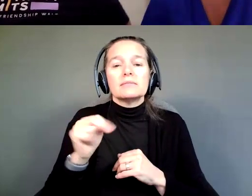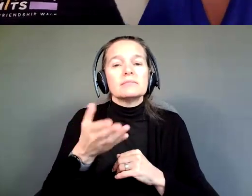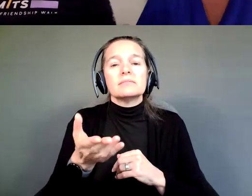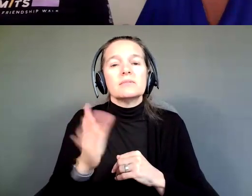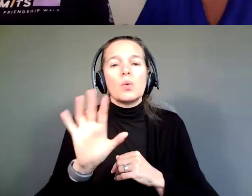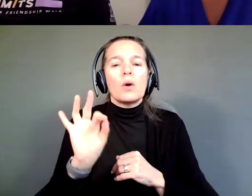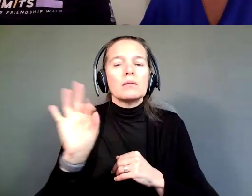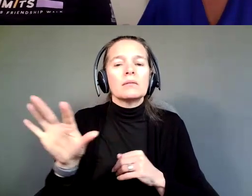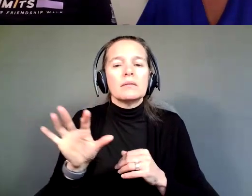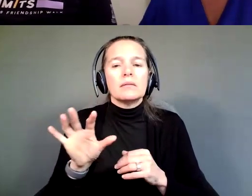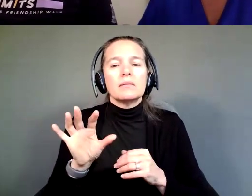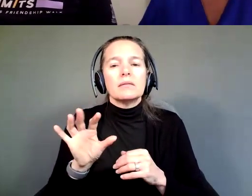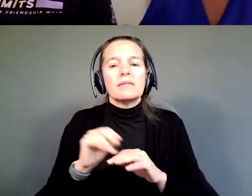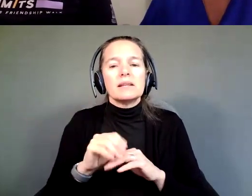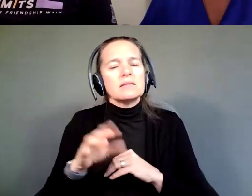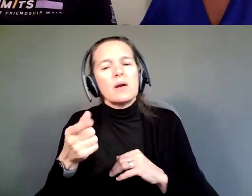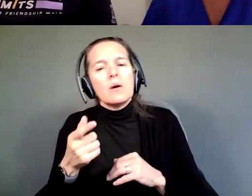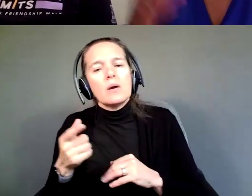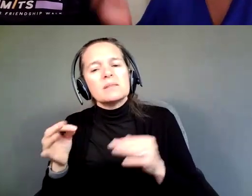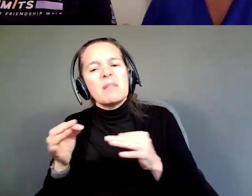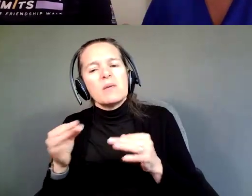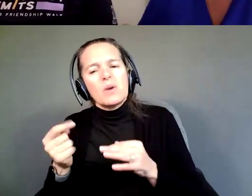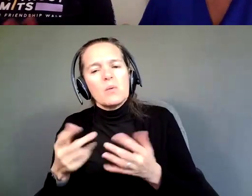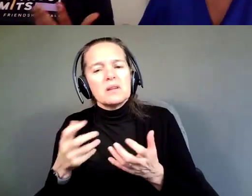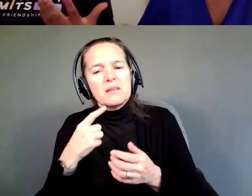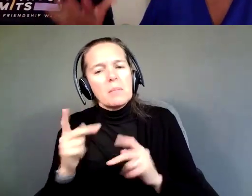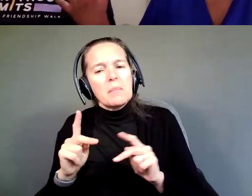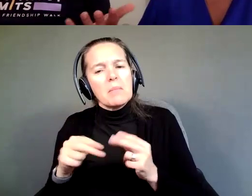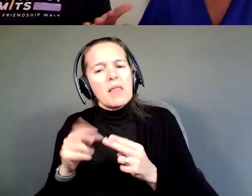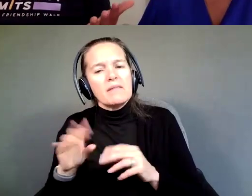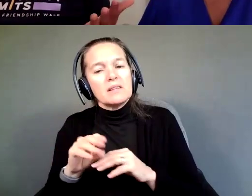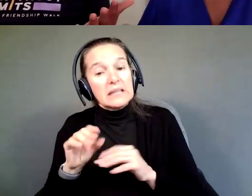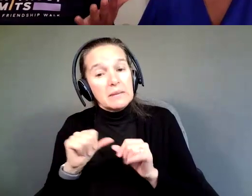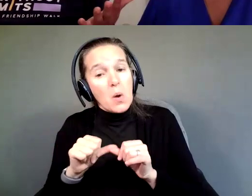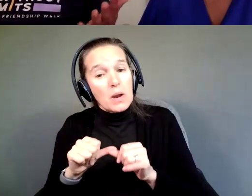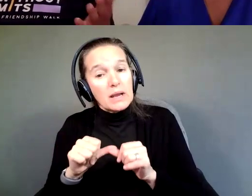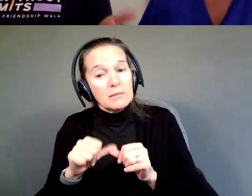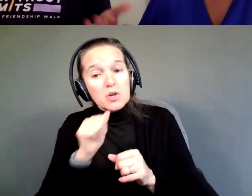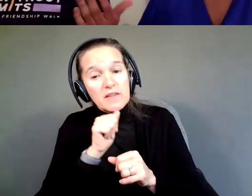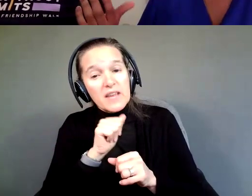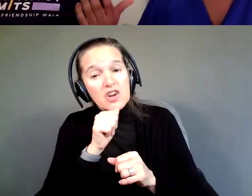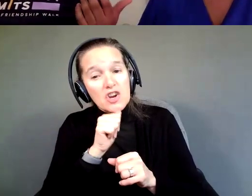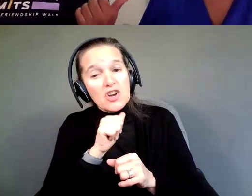What would you say, to tell people about their business? Tell them to keep going? To keep going. To persevere, maybe?